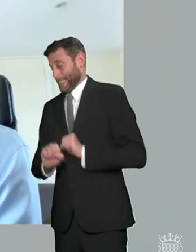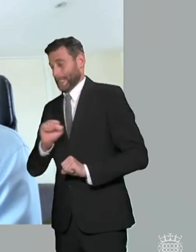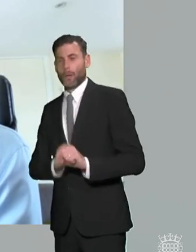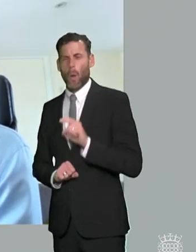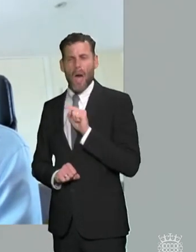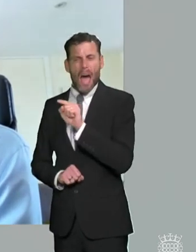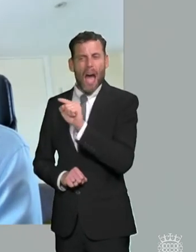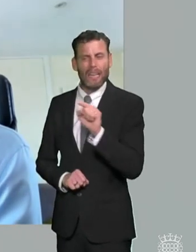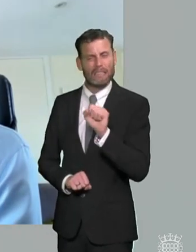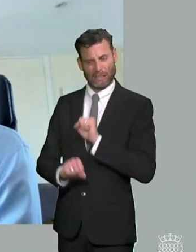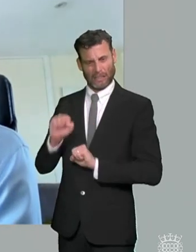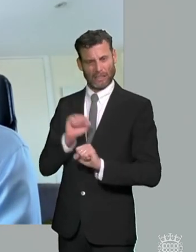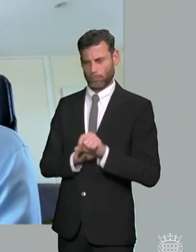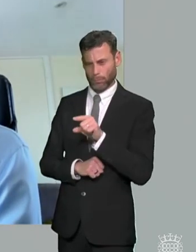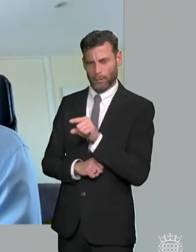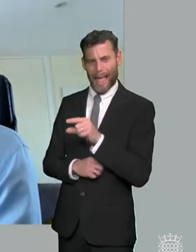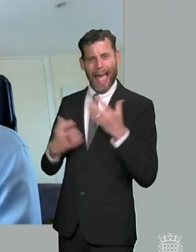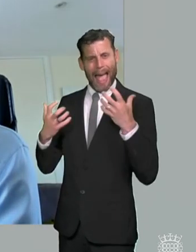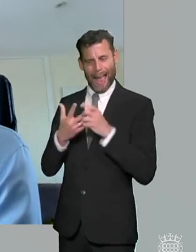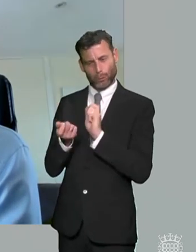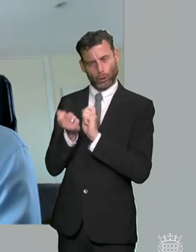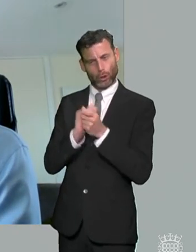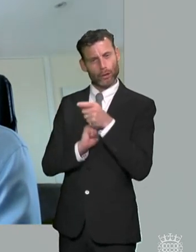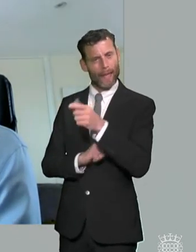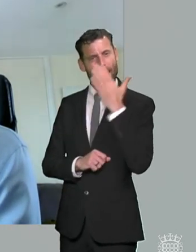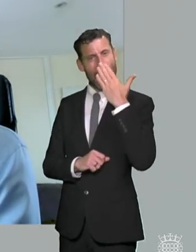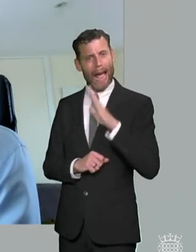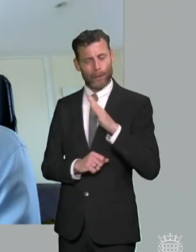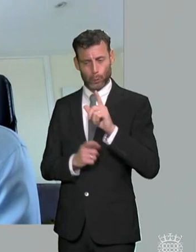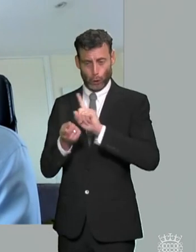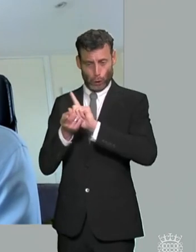i'm a big you know one silver bullet and again i've spoken to we spoke to offset about this